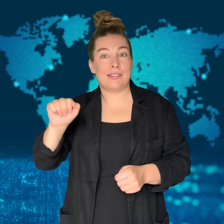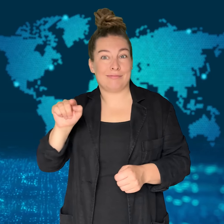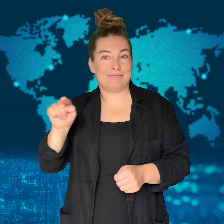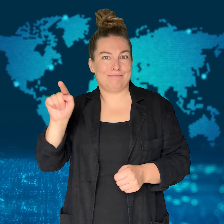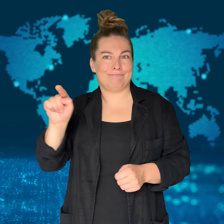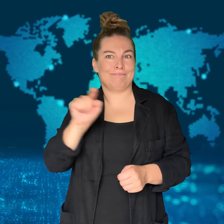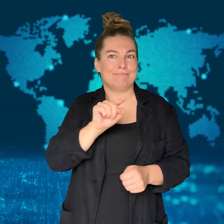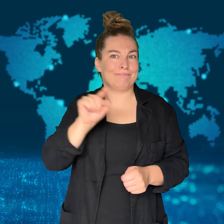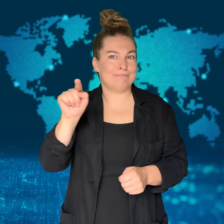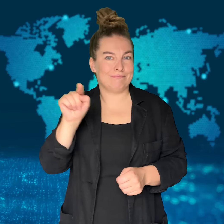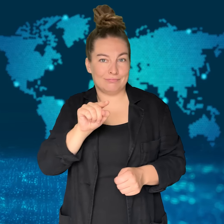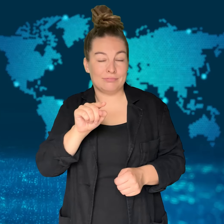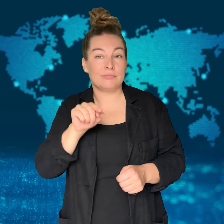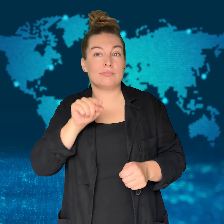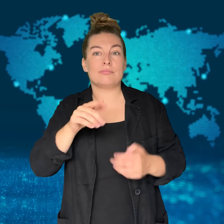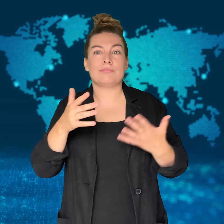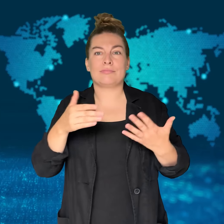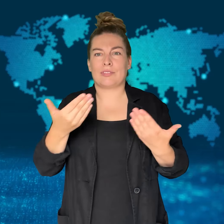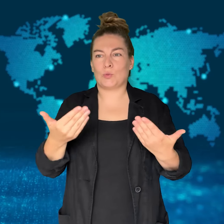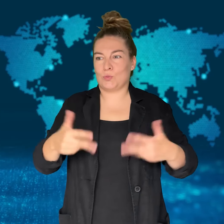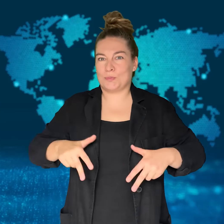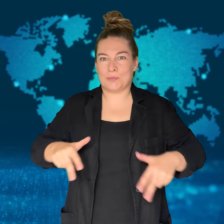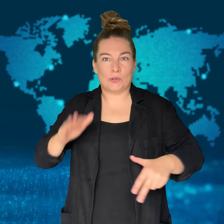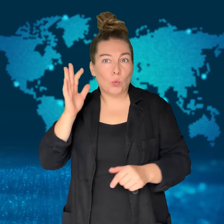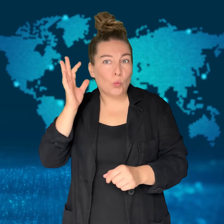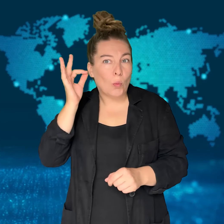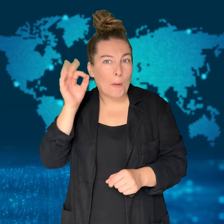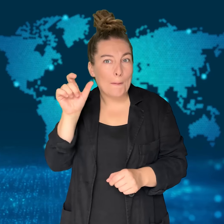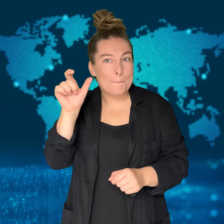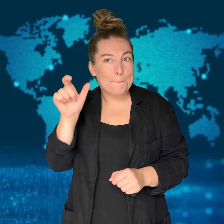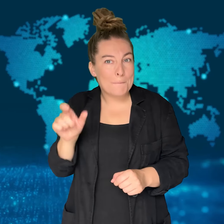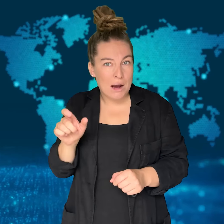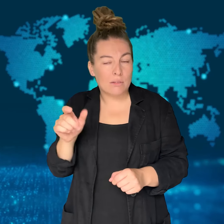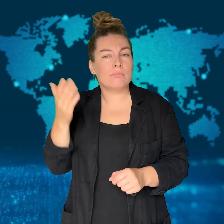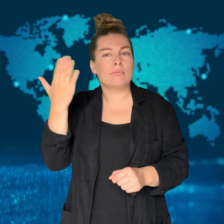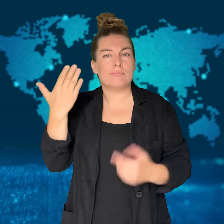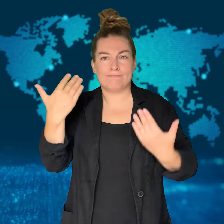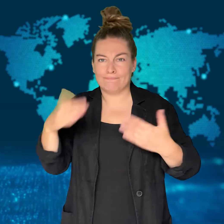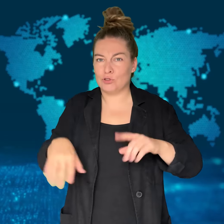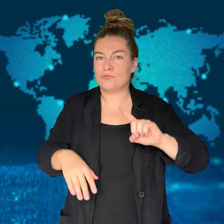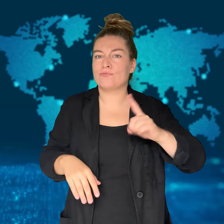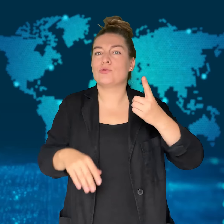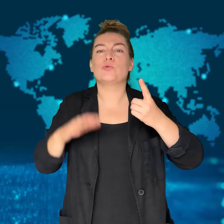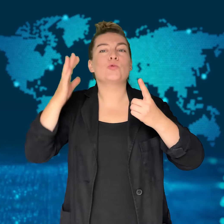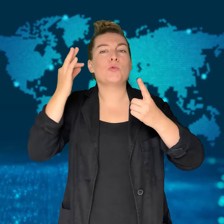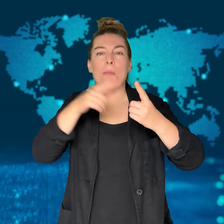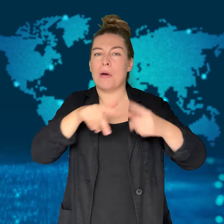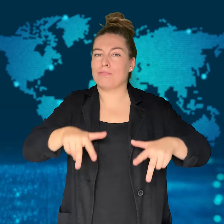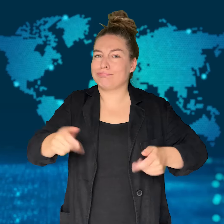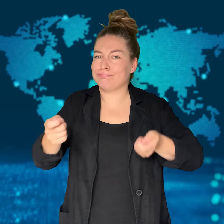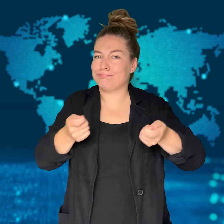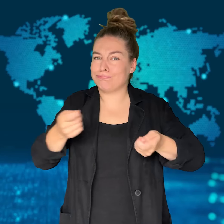Paetongtarn is the youngest child of Thailand's former leader -